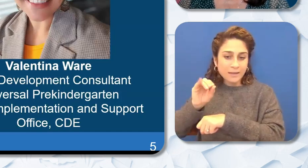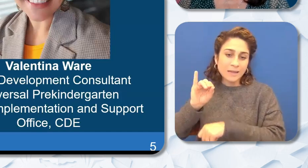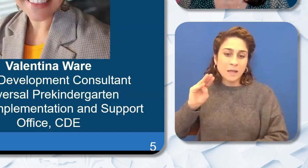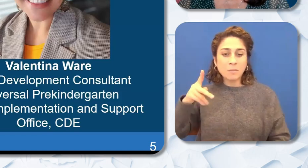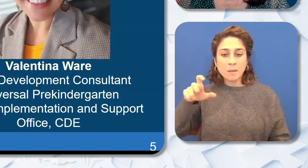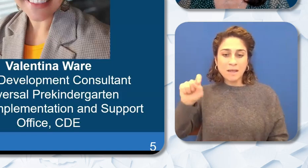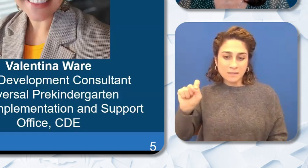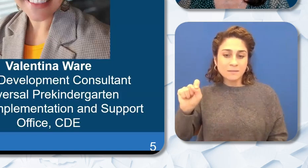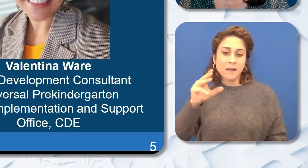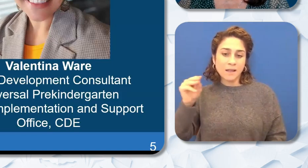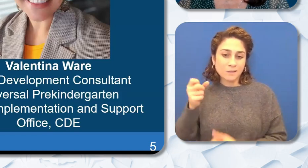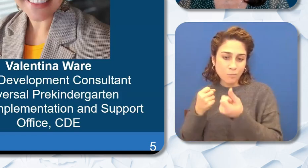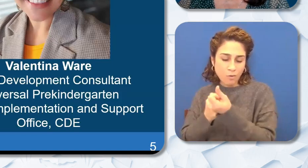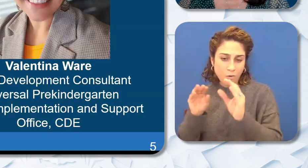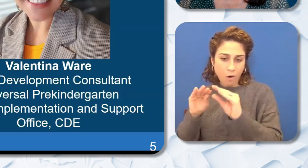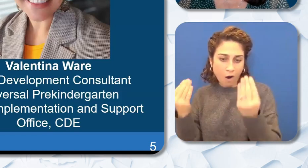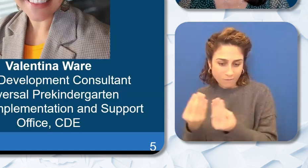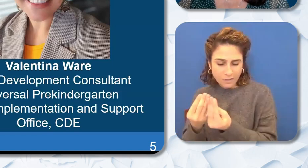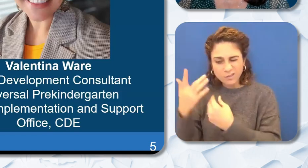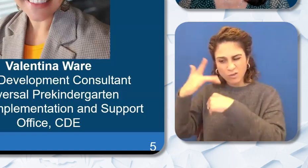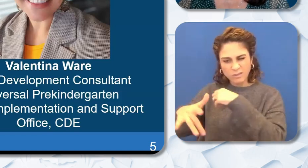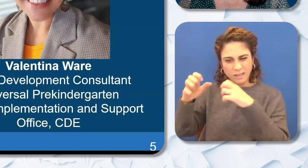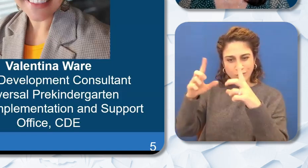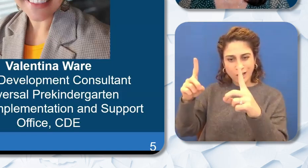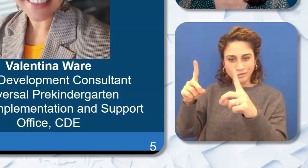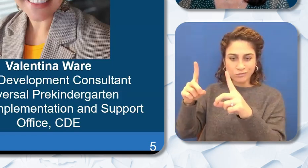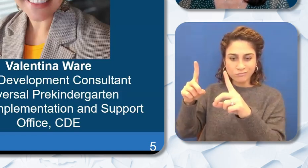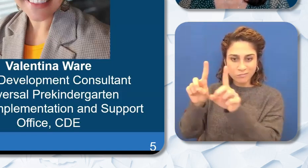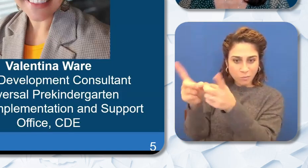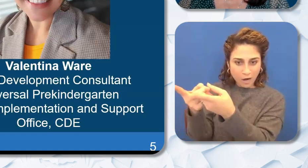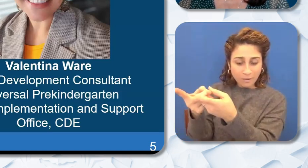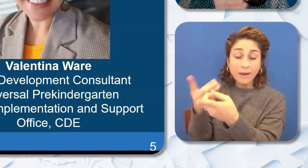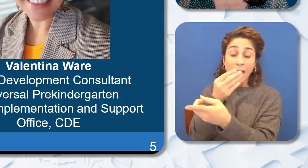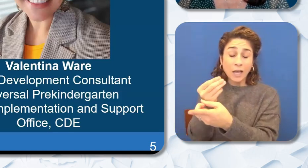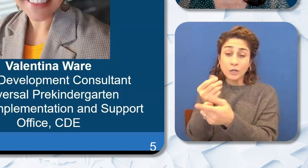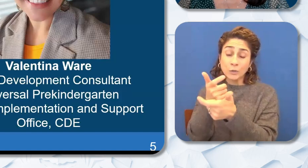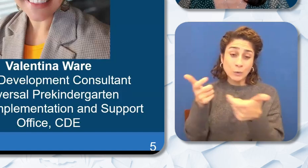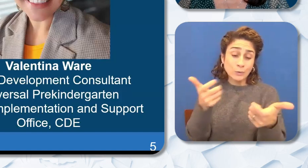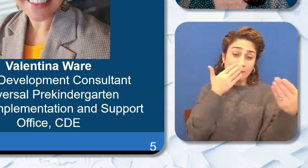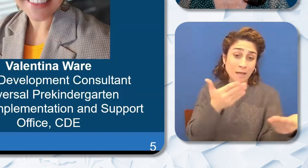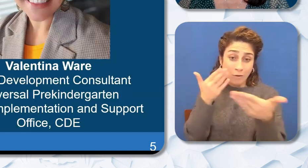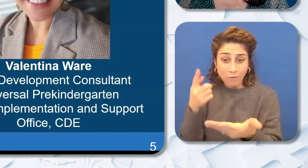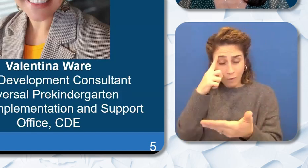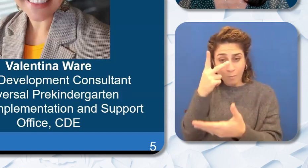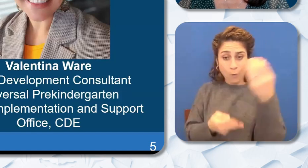Education Division. I have to give a huge thanks to both of them for these series and especially